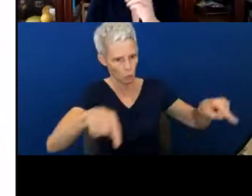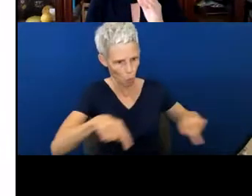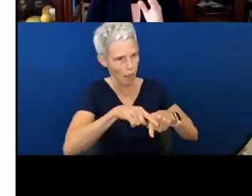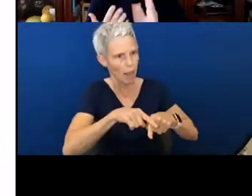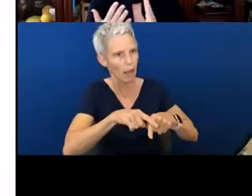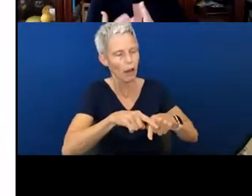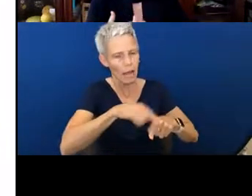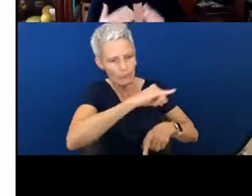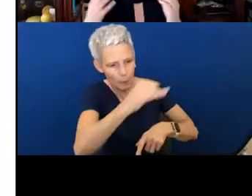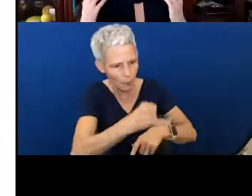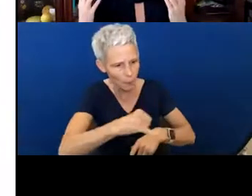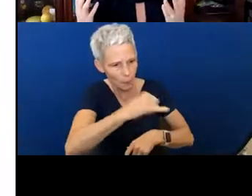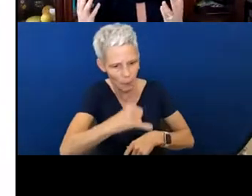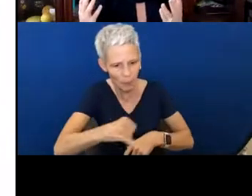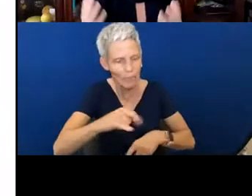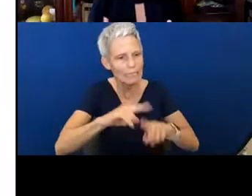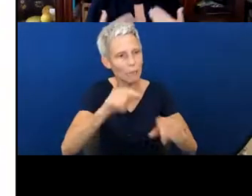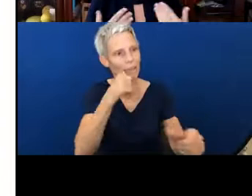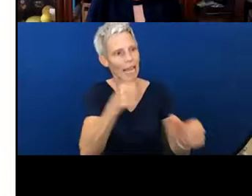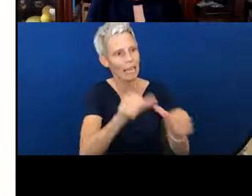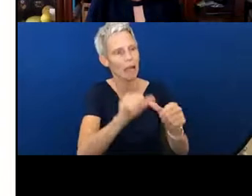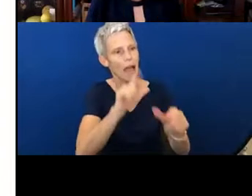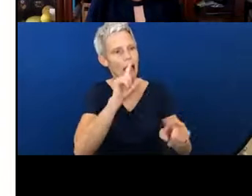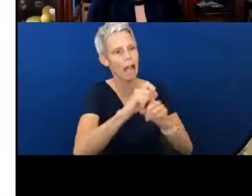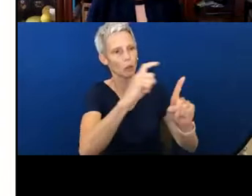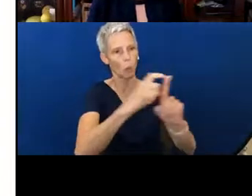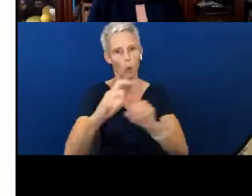those are letters. Those are actual words.” So, that's the beginning of early reading.